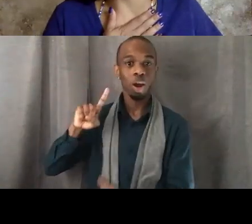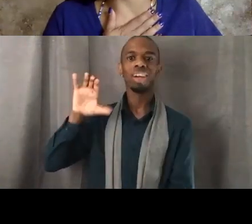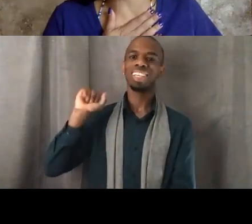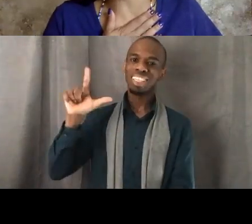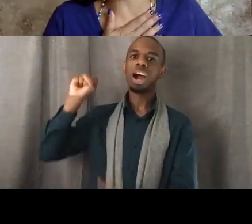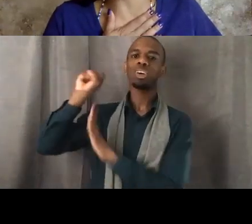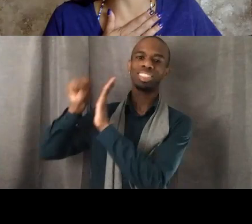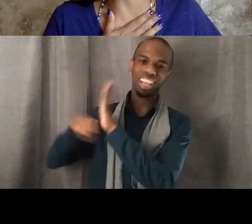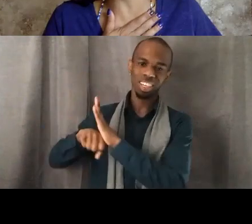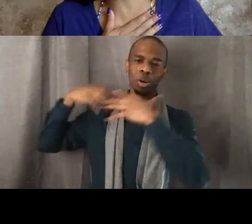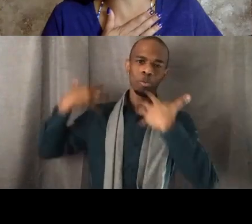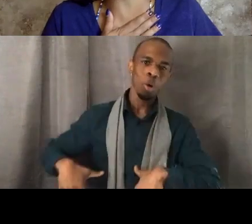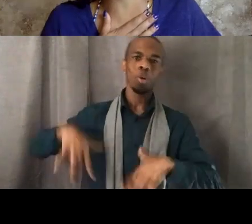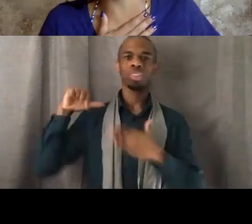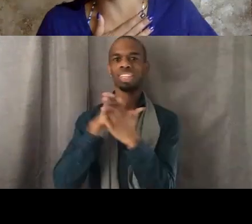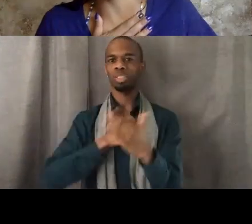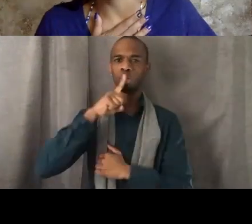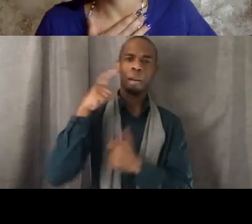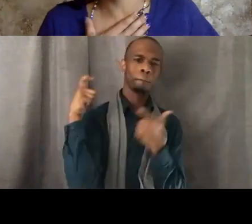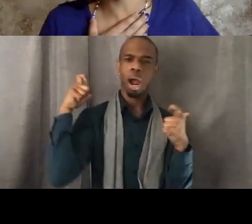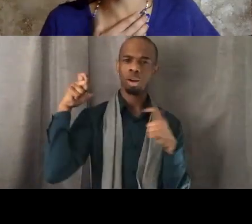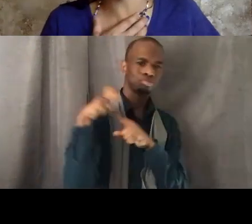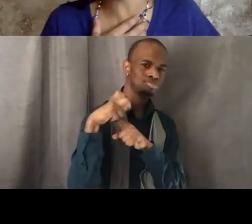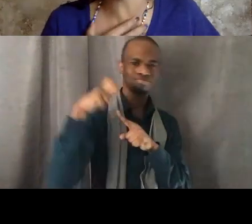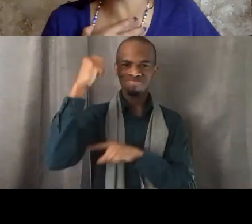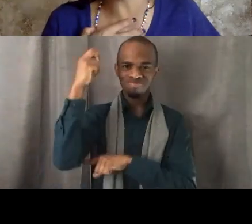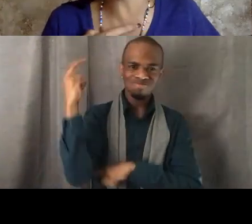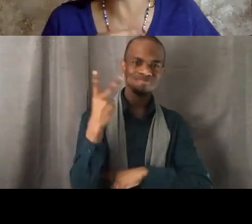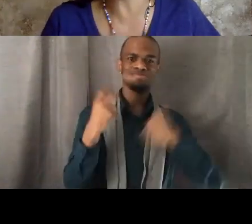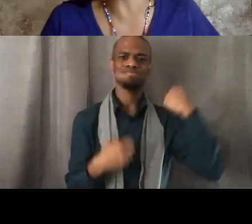I also see it as a testament to university administration